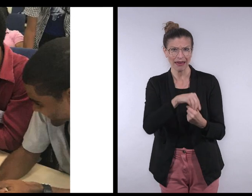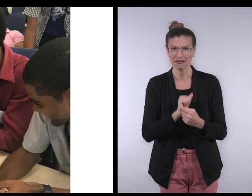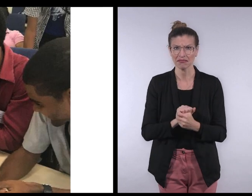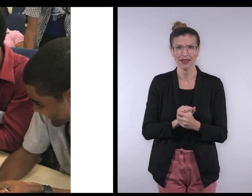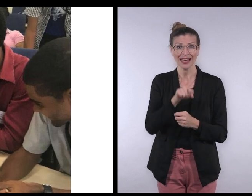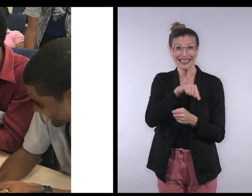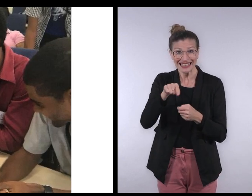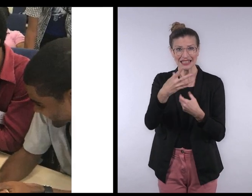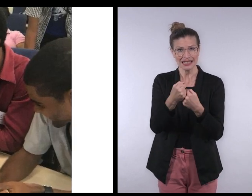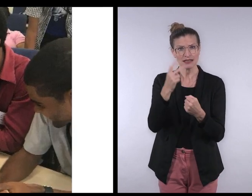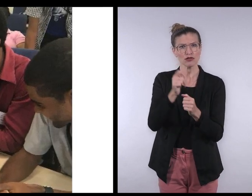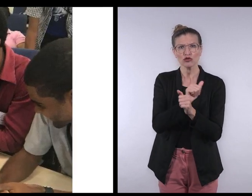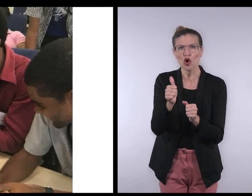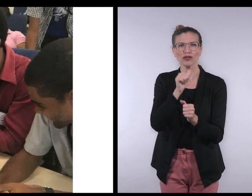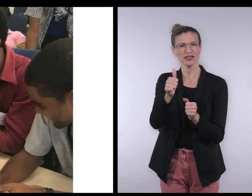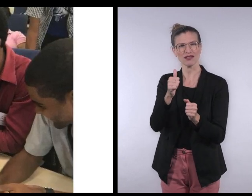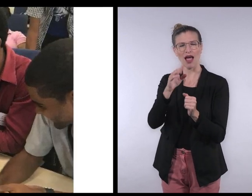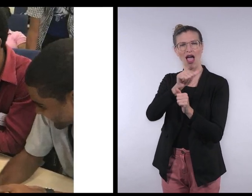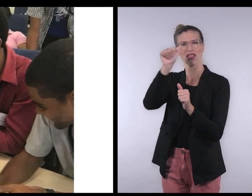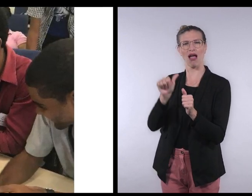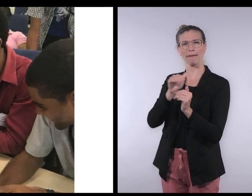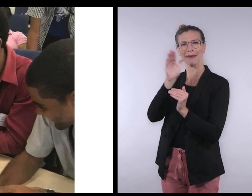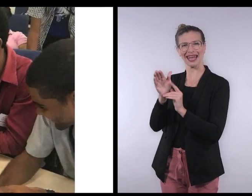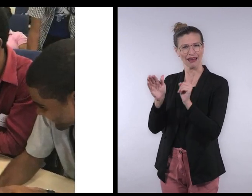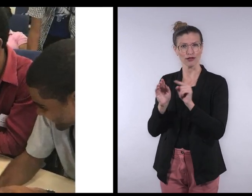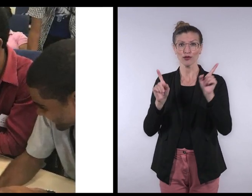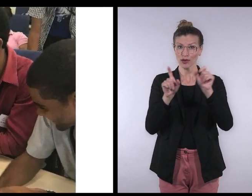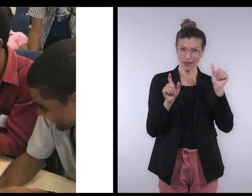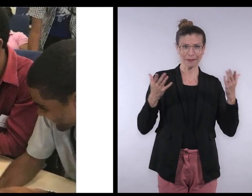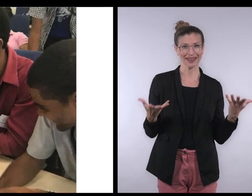we engage academic institutions or non-academic institutions.